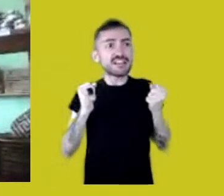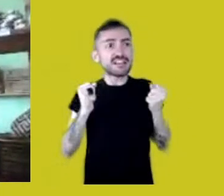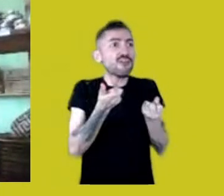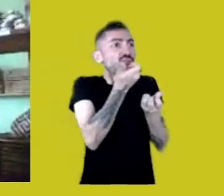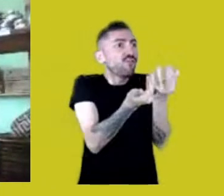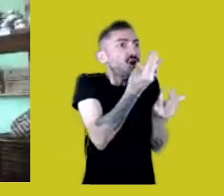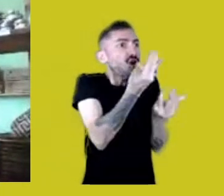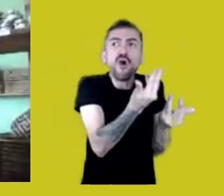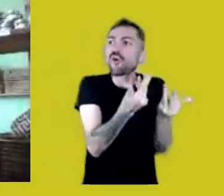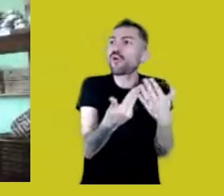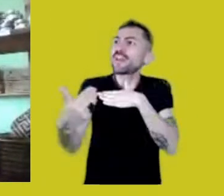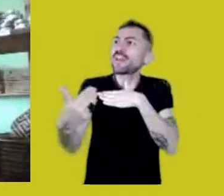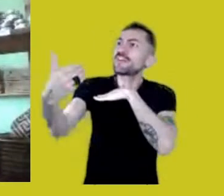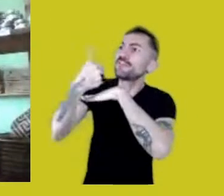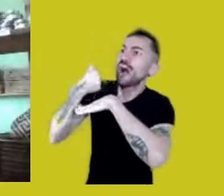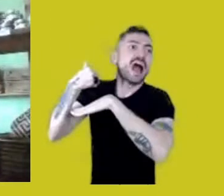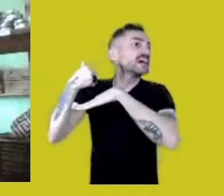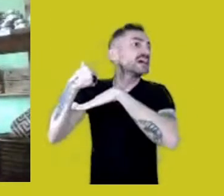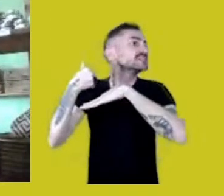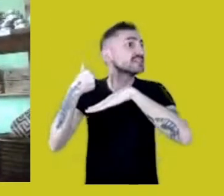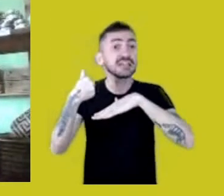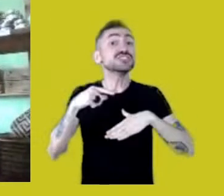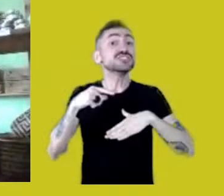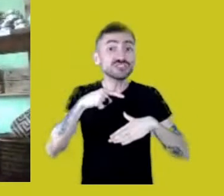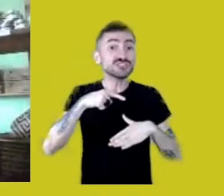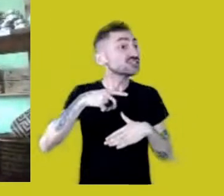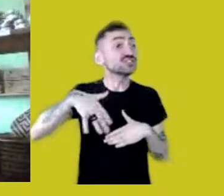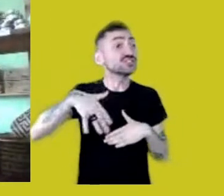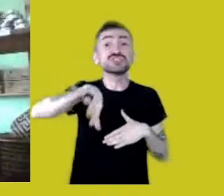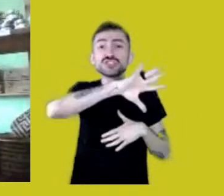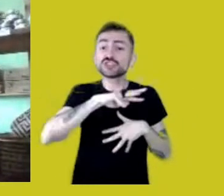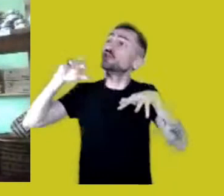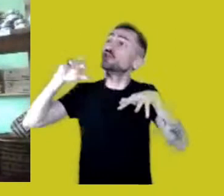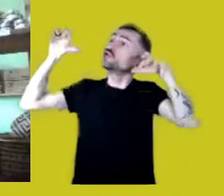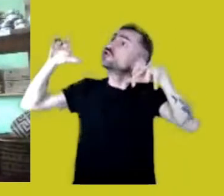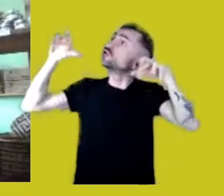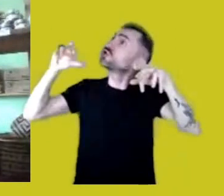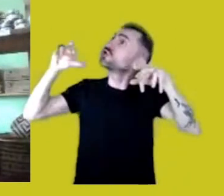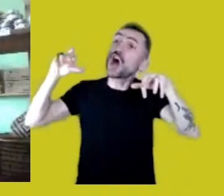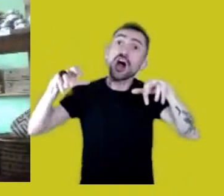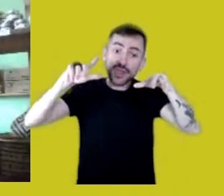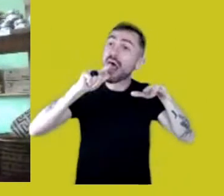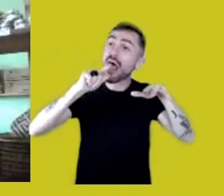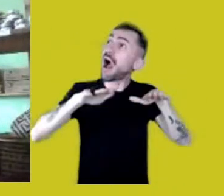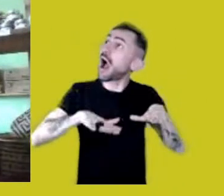waters that come before their time, flooding and destroying our crops,